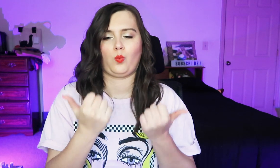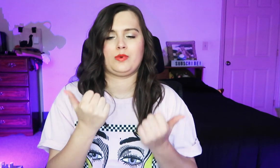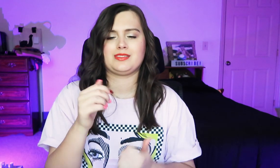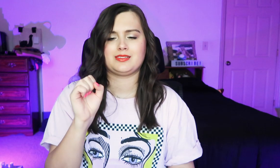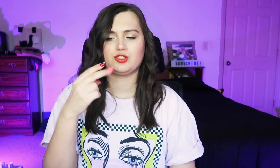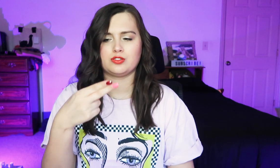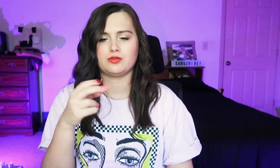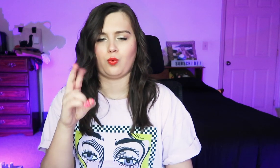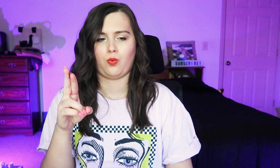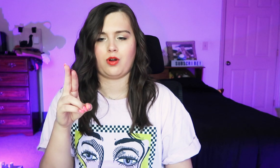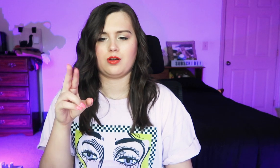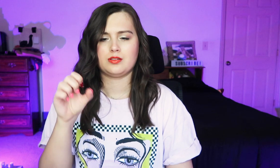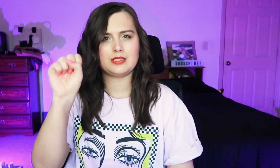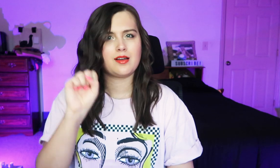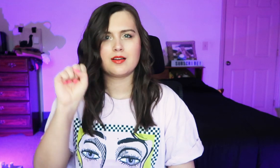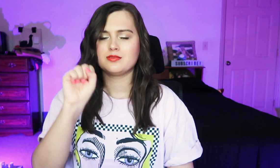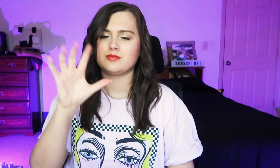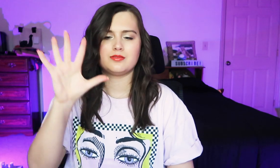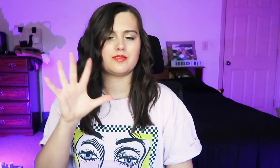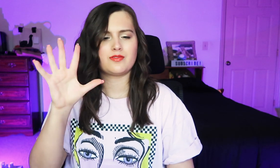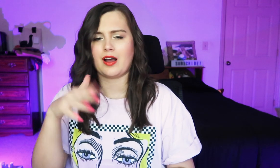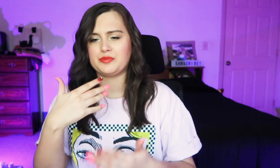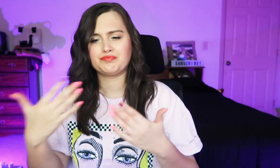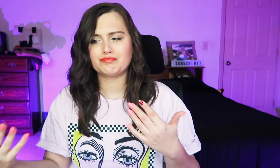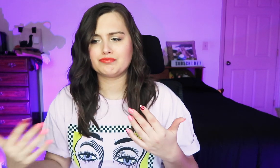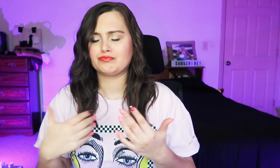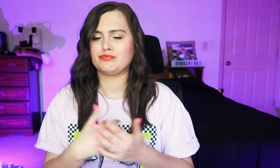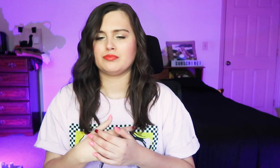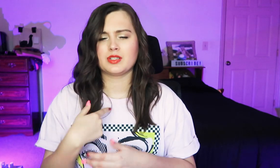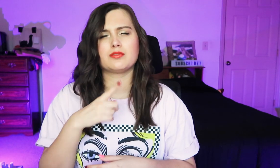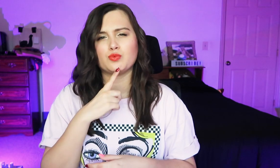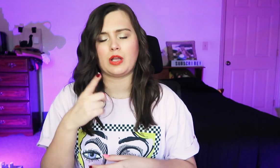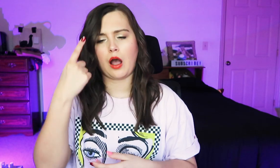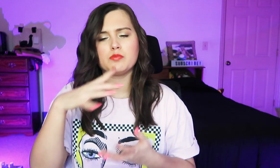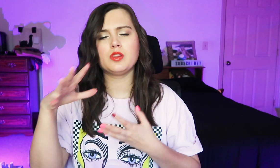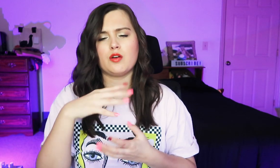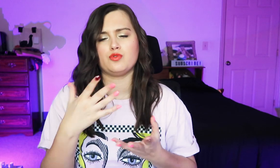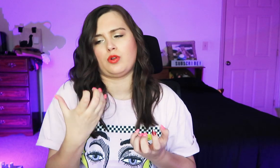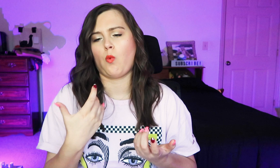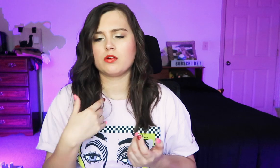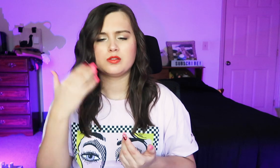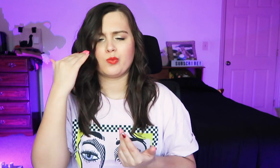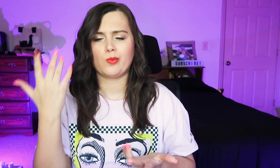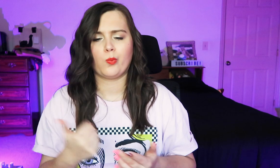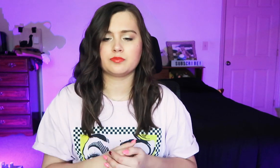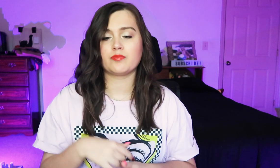what the deal is with the "SCH" and two S's. I'm confused. So I just wanna know.